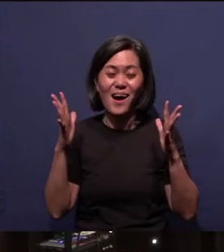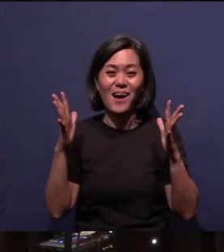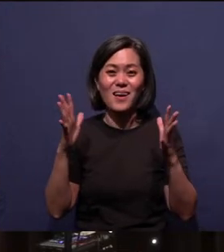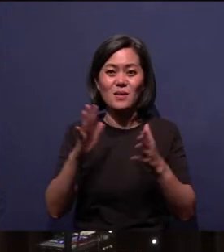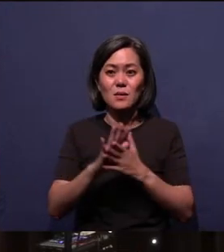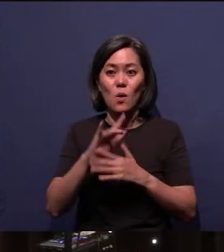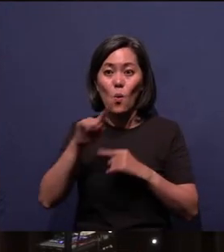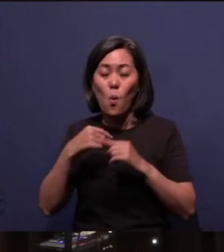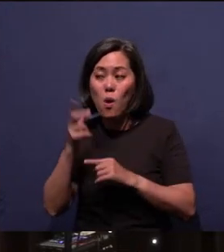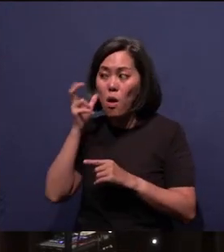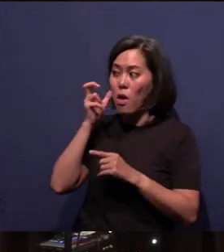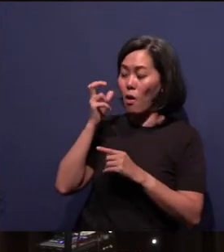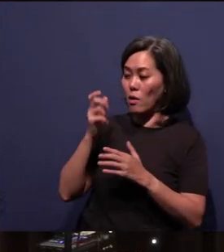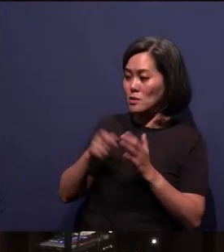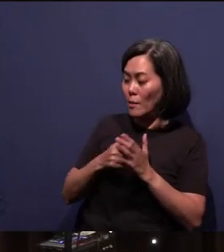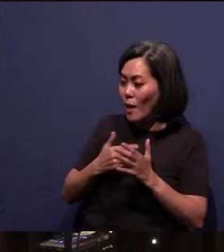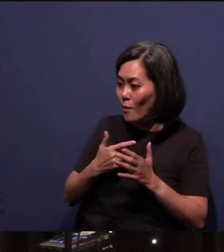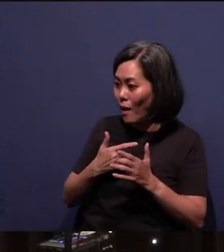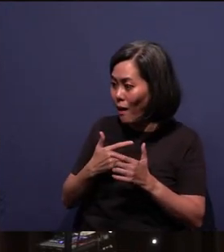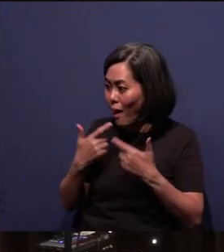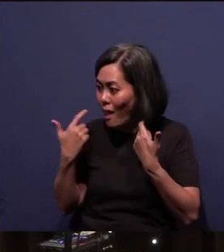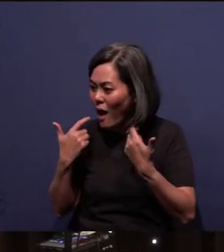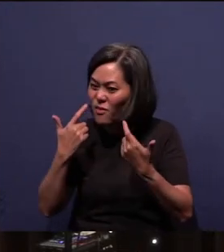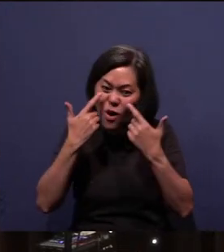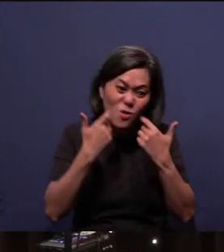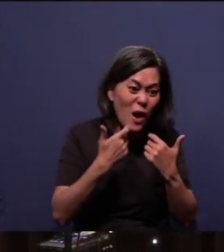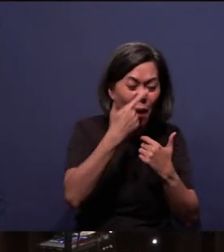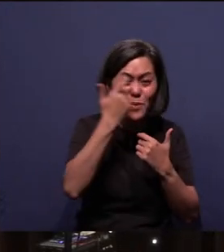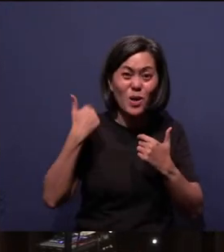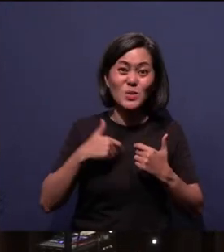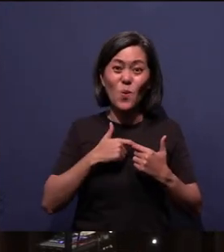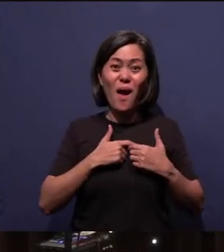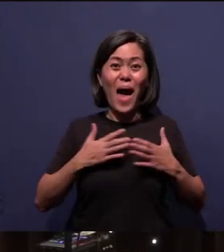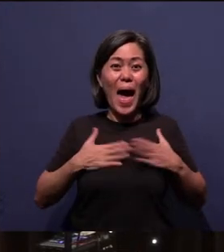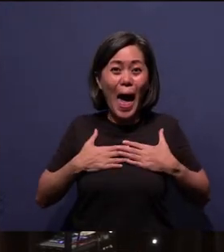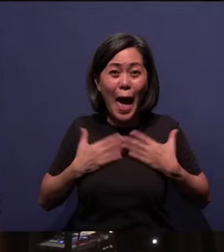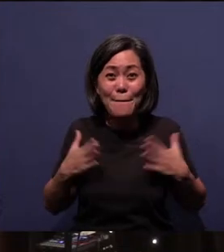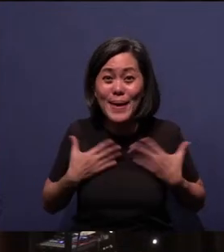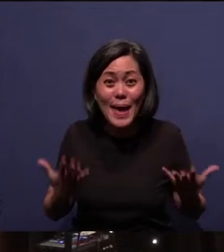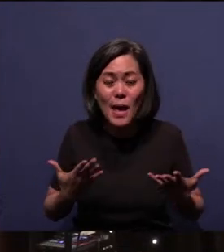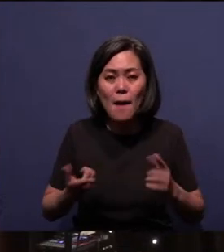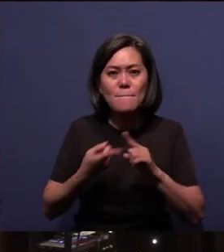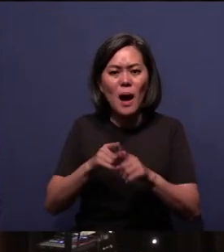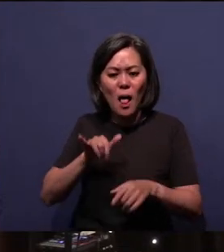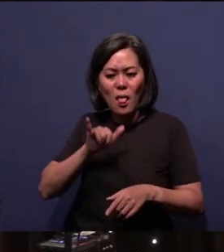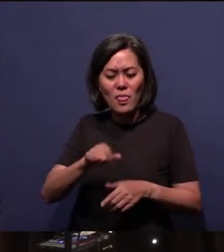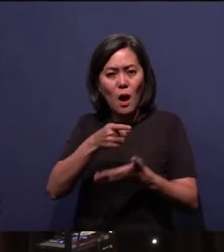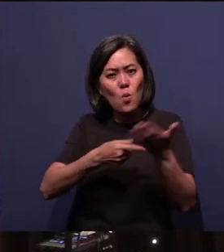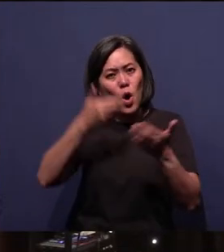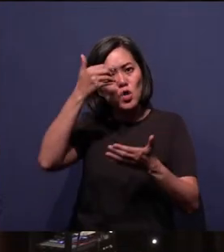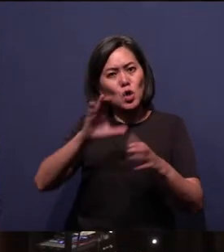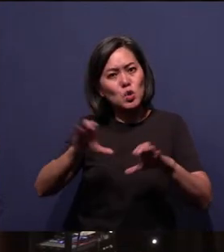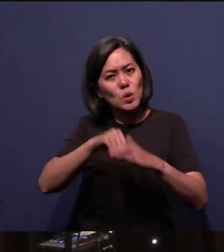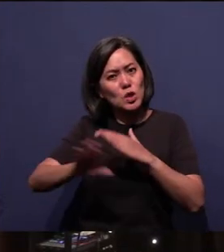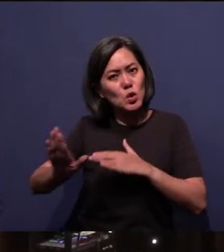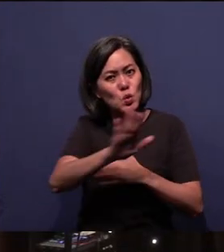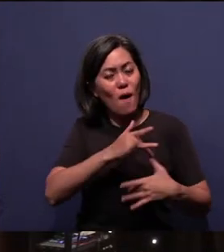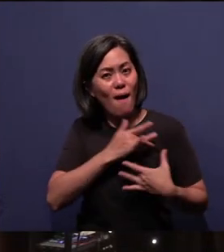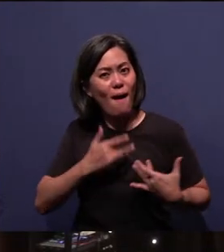When we hear that, sometimes we don't know to laugh or to cry because we are so happy. But that is what God is doing in your hearts. But we want you to grow.